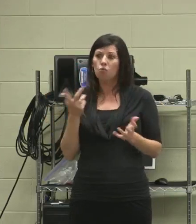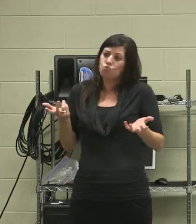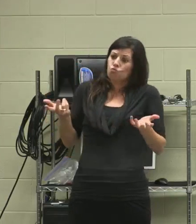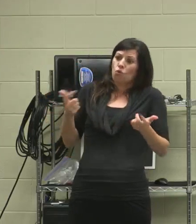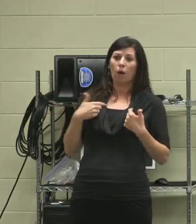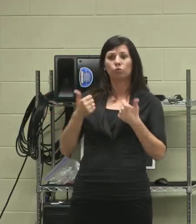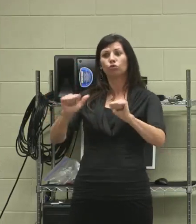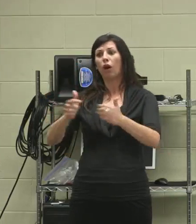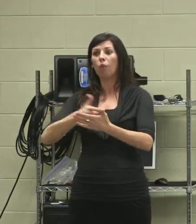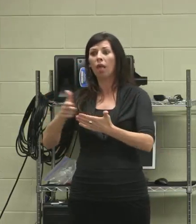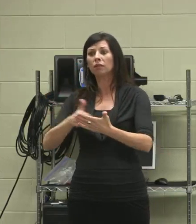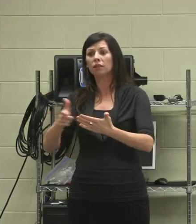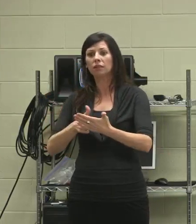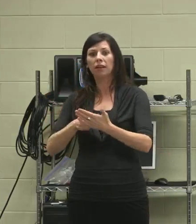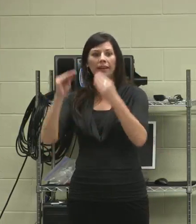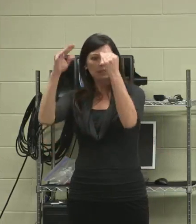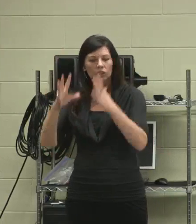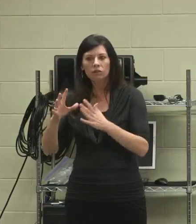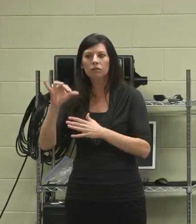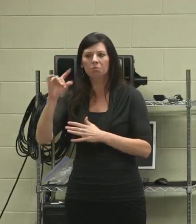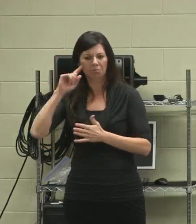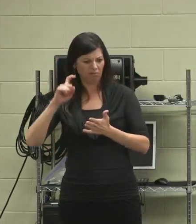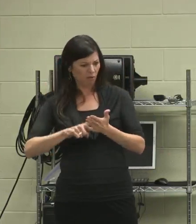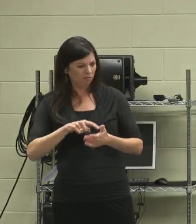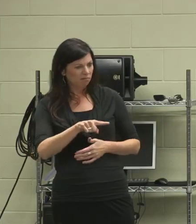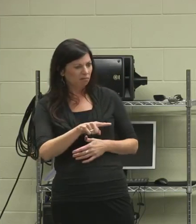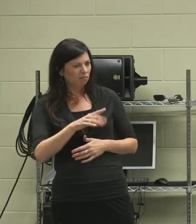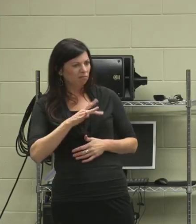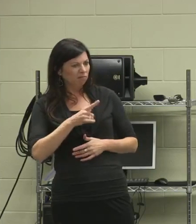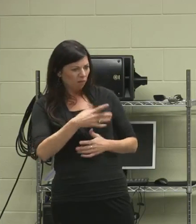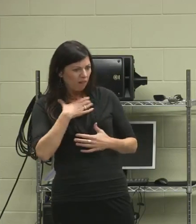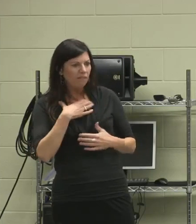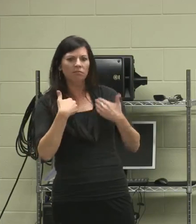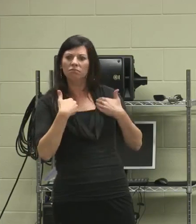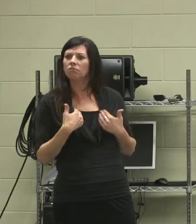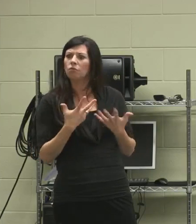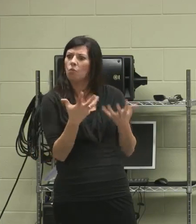and then teachers noticing, that I have the desire